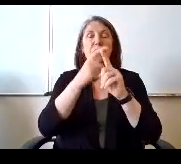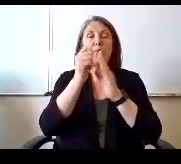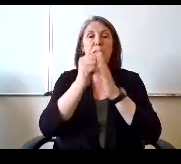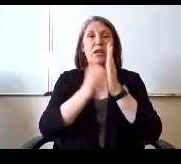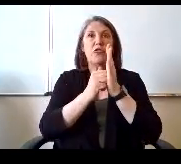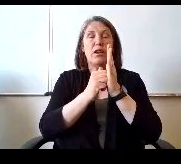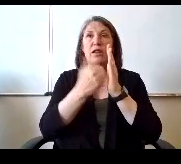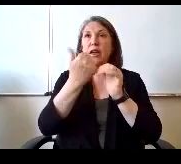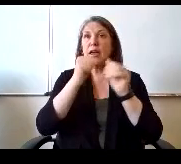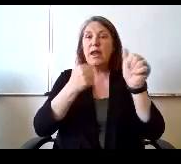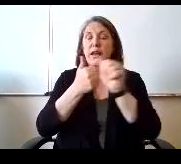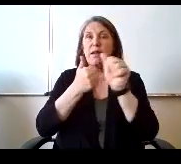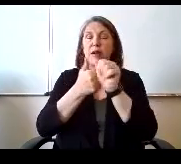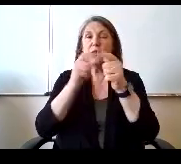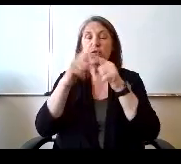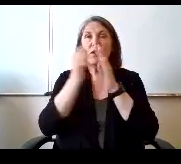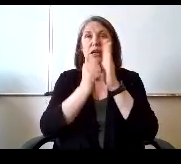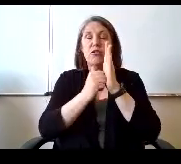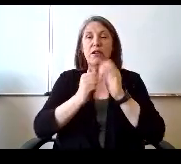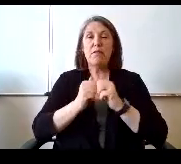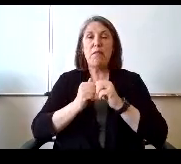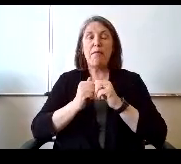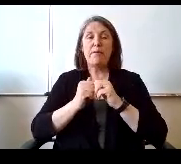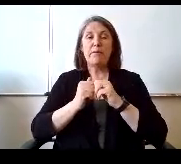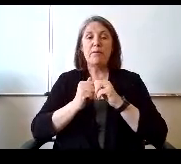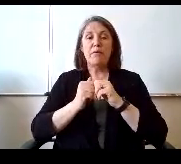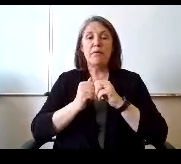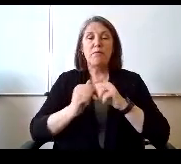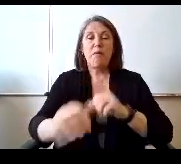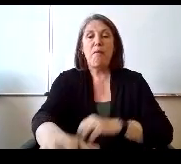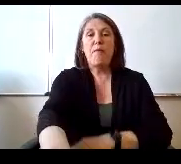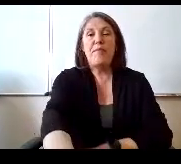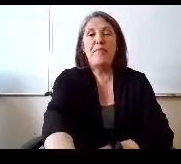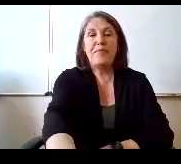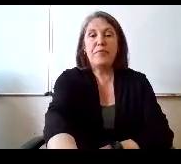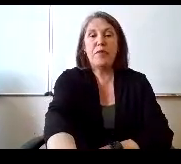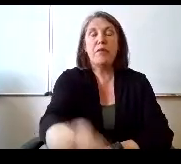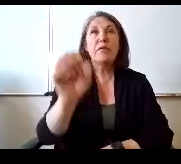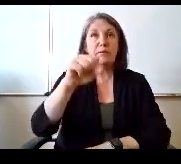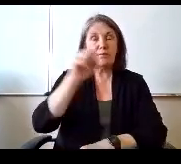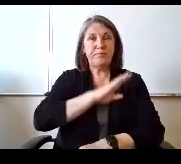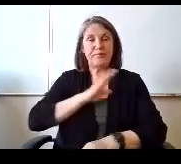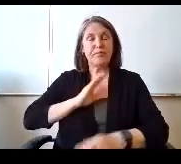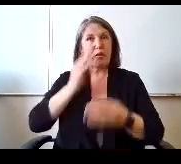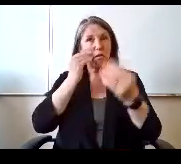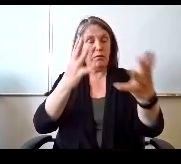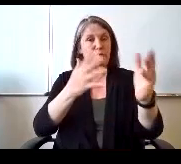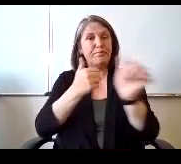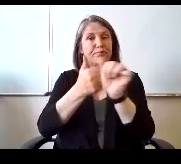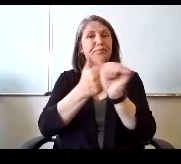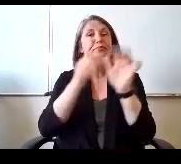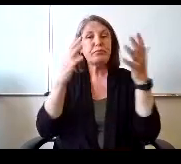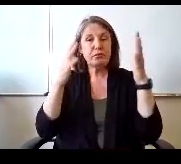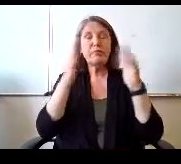Are there any updates to the agenda? Yes, and the board was notified of these updates. Thank you. Miss Mattson, members of the board.